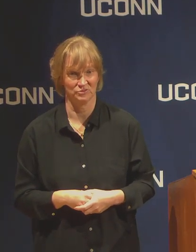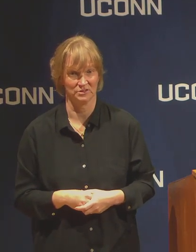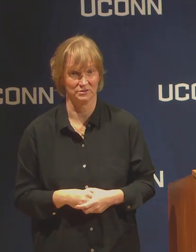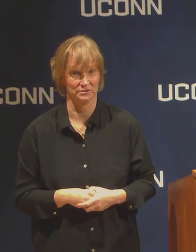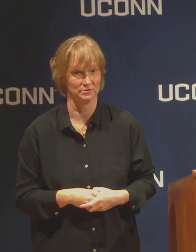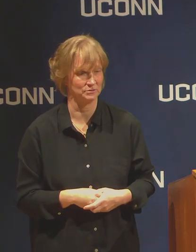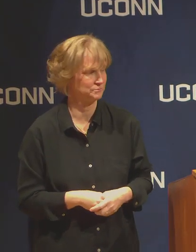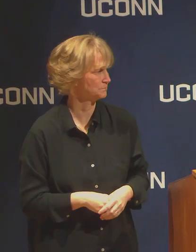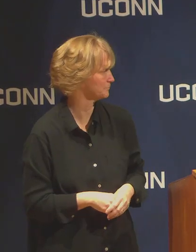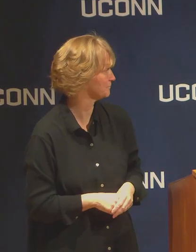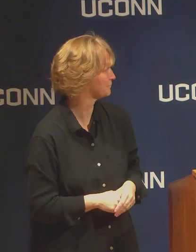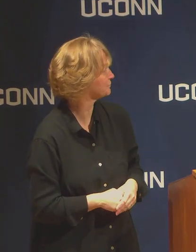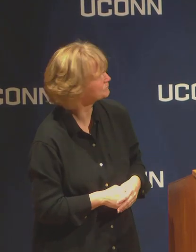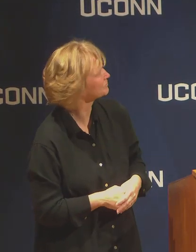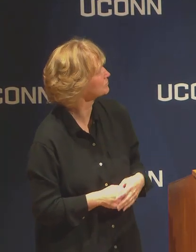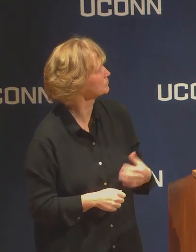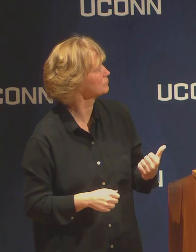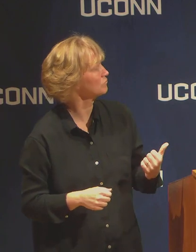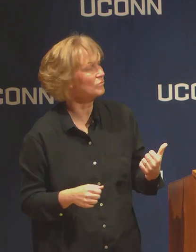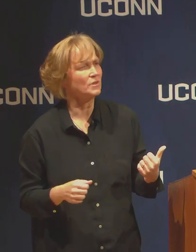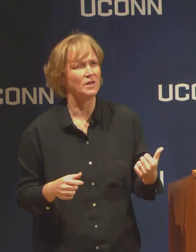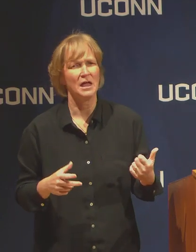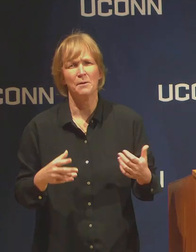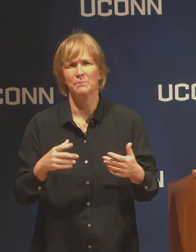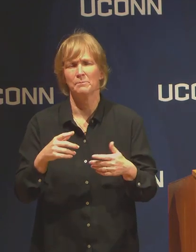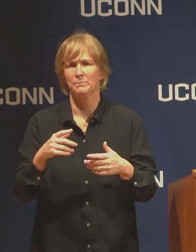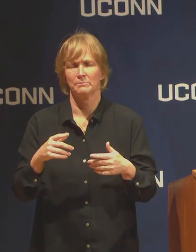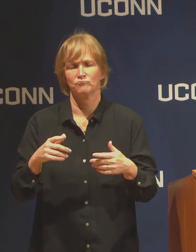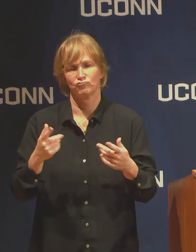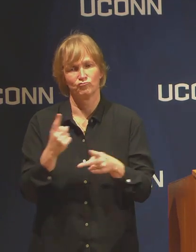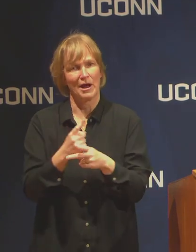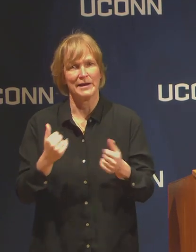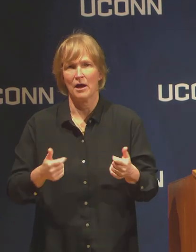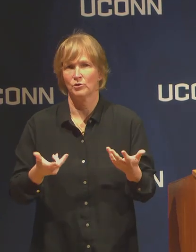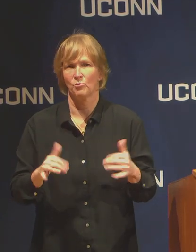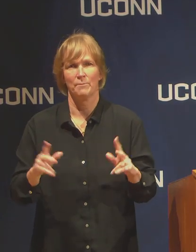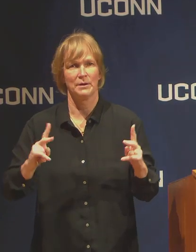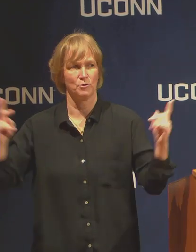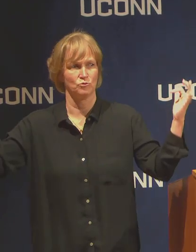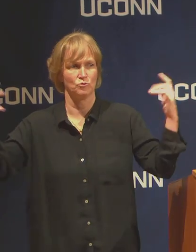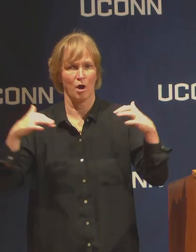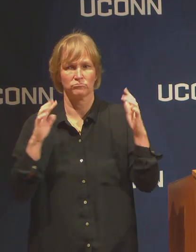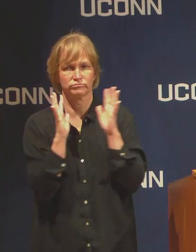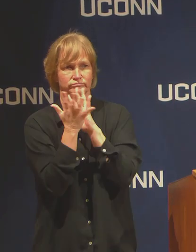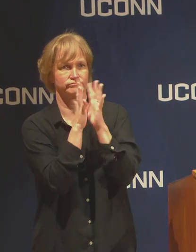That is true about physical coming together, but it is the case that a number of units are thinking